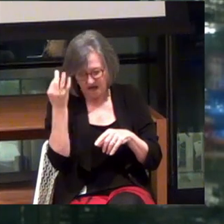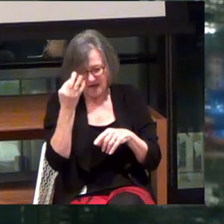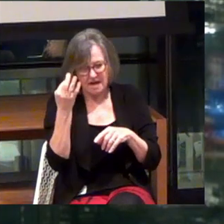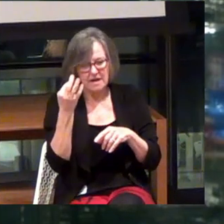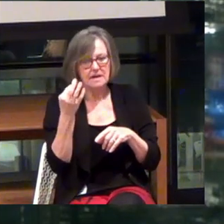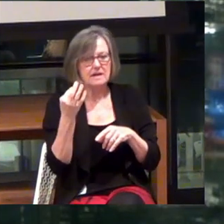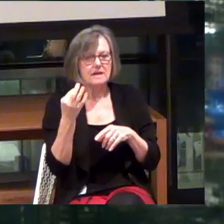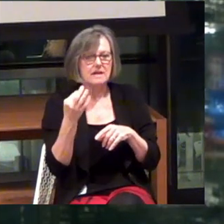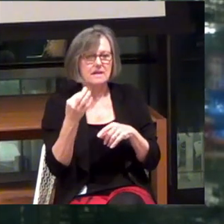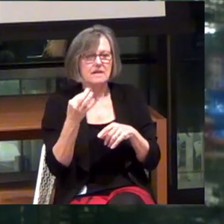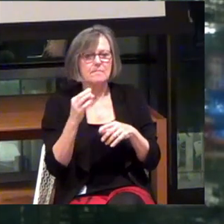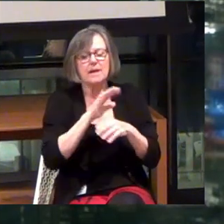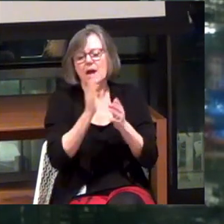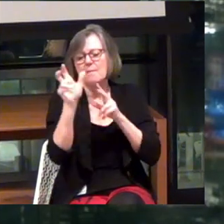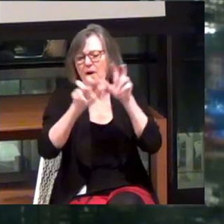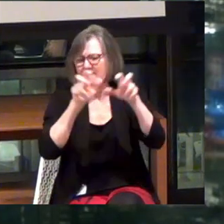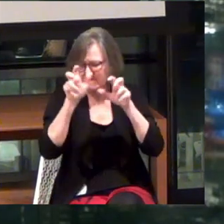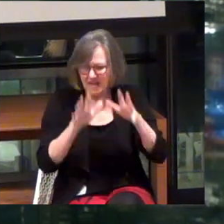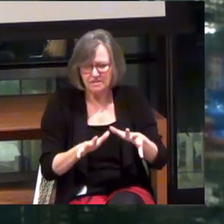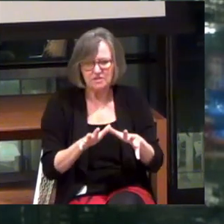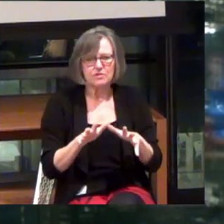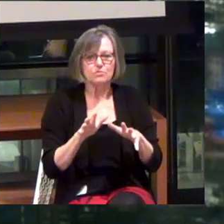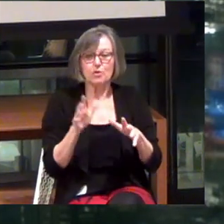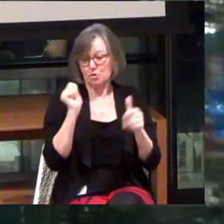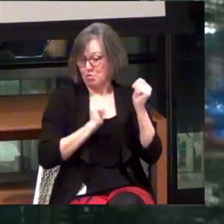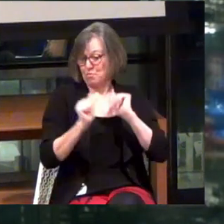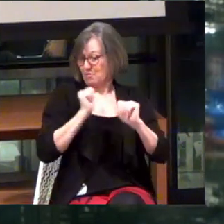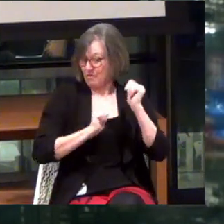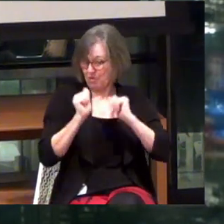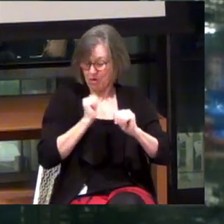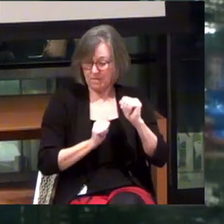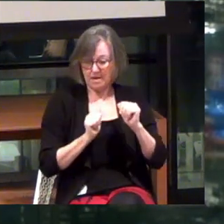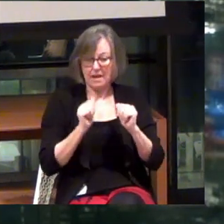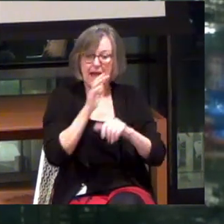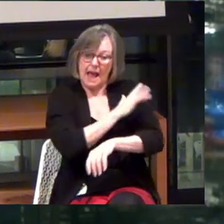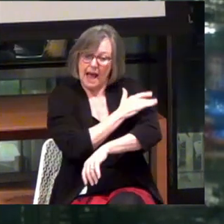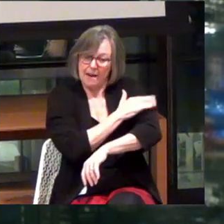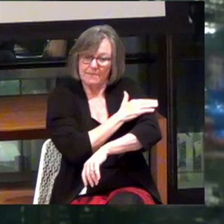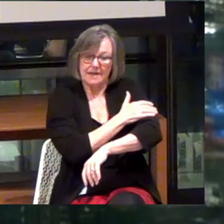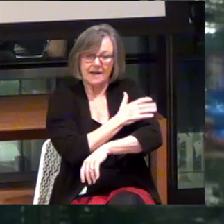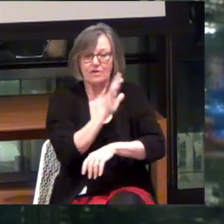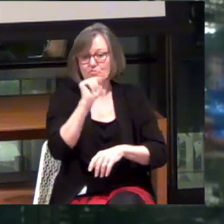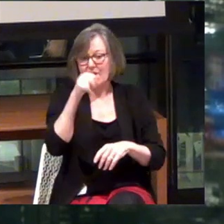They've become investors of ours. I'm going to do a performance. I'm gonna do a haptic rap to educate people about touch.